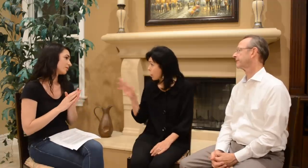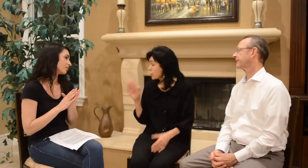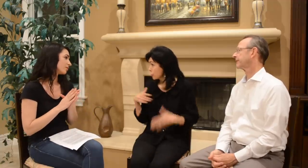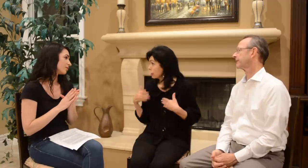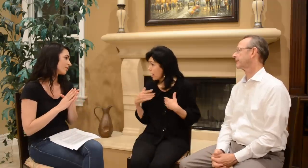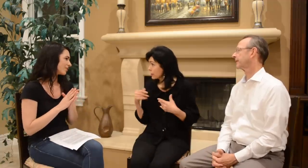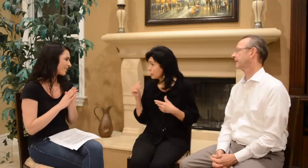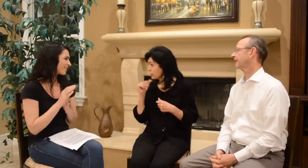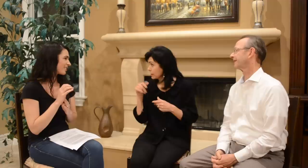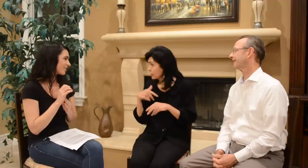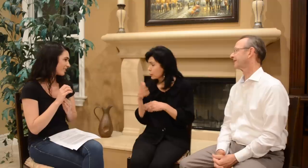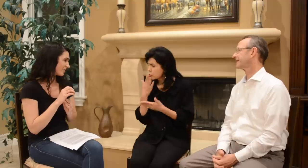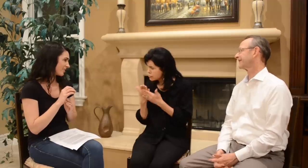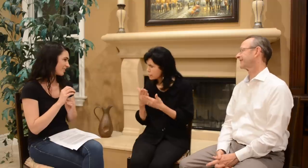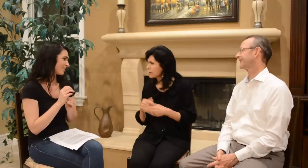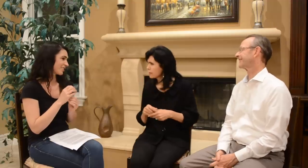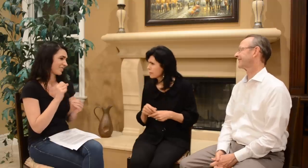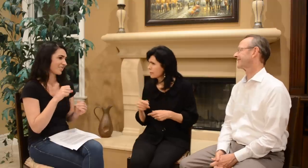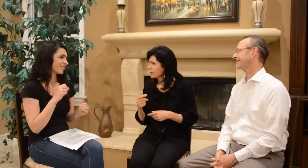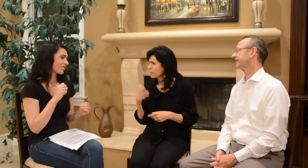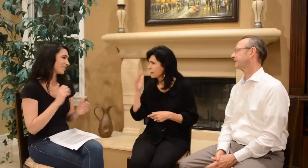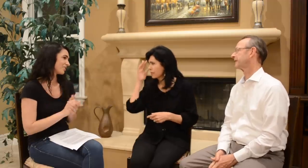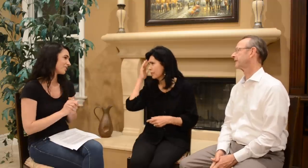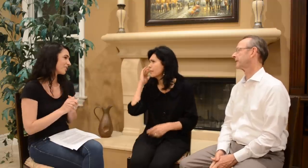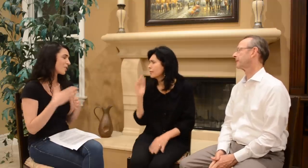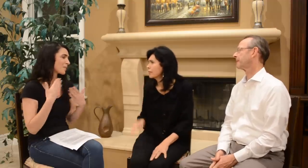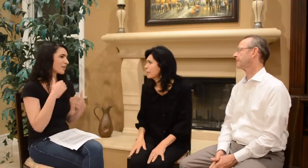You are glad you didn’t go?! Good! Ashley: Yeah.